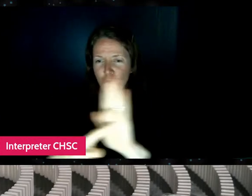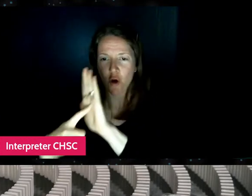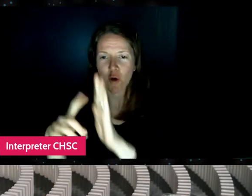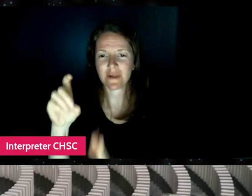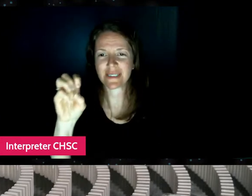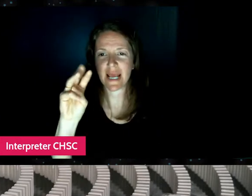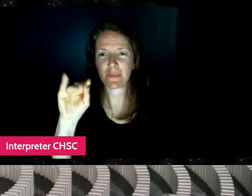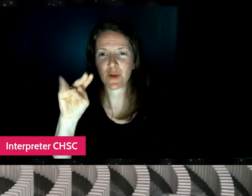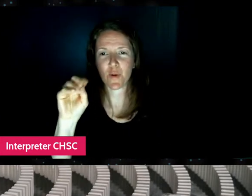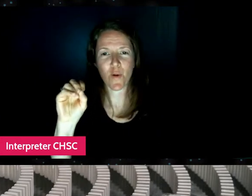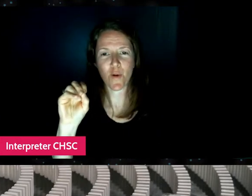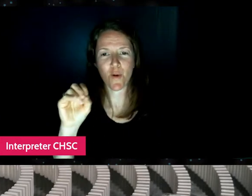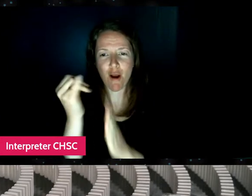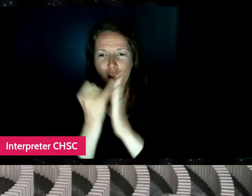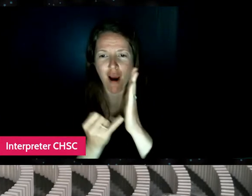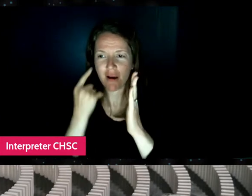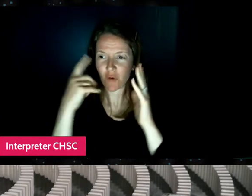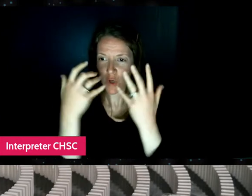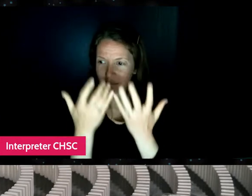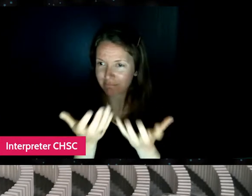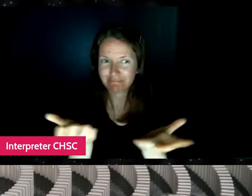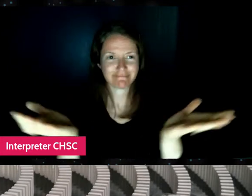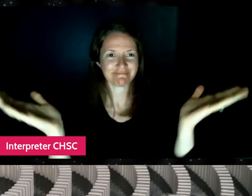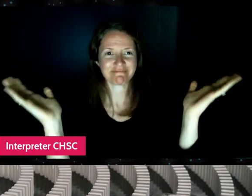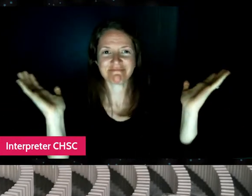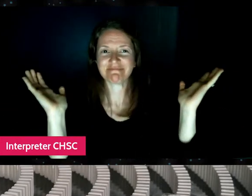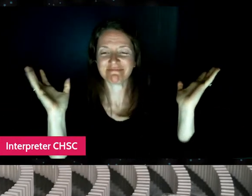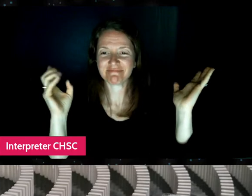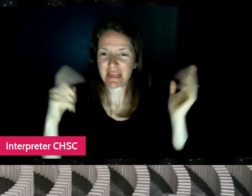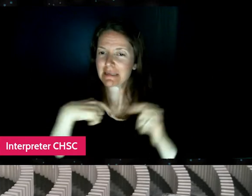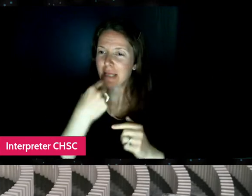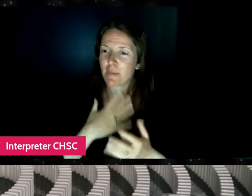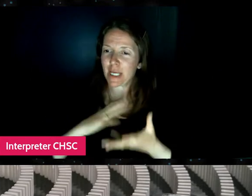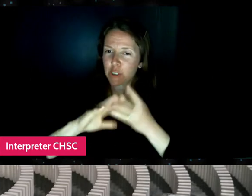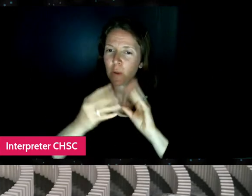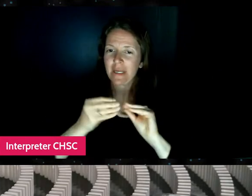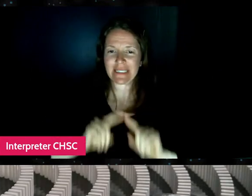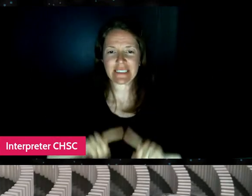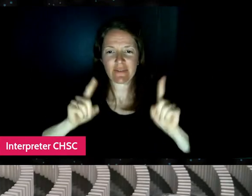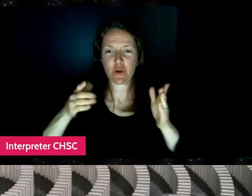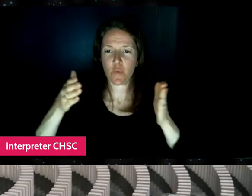and be able to tell my story in kind of a different way than you see in my YouTube videos,